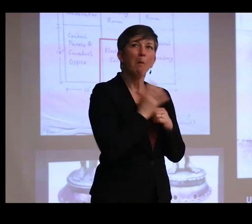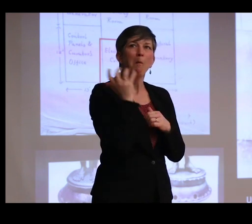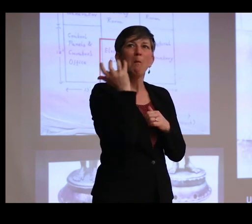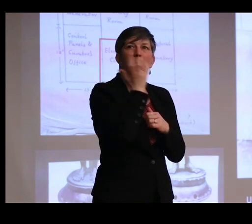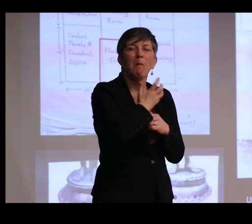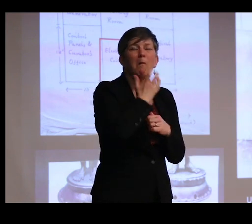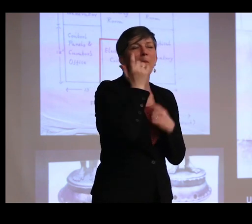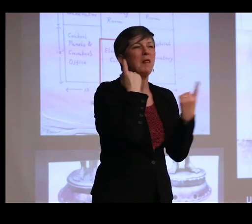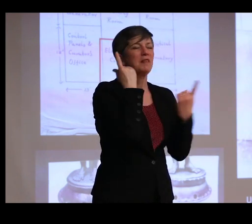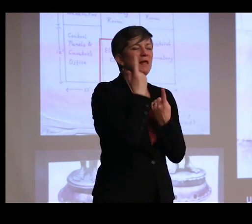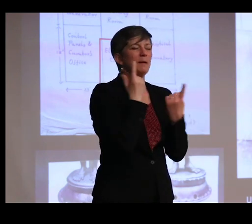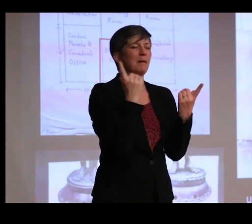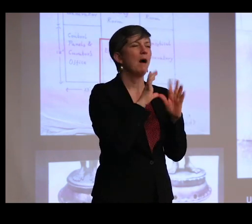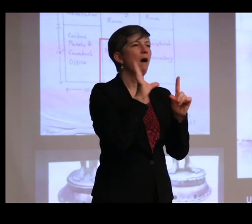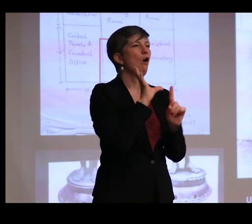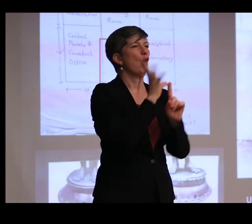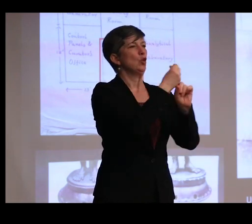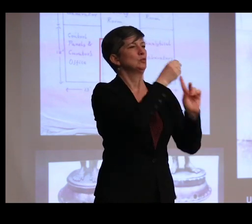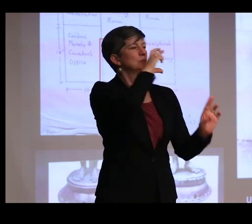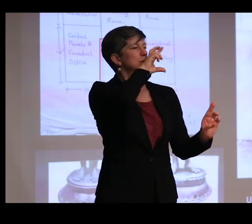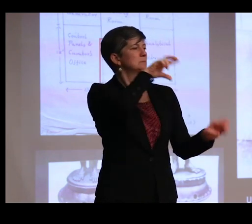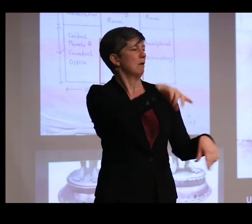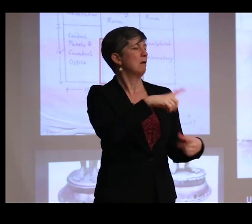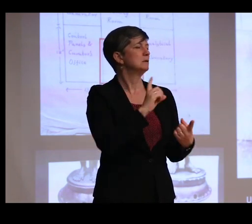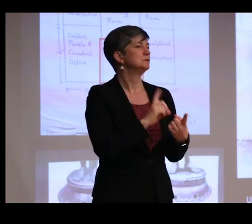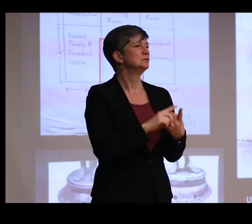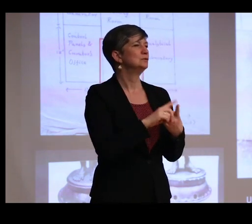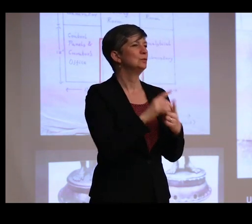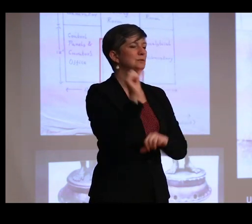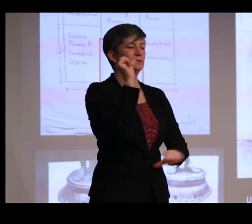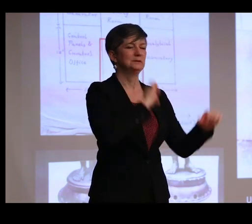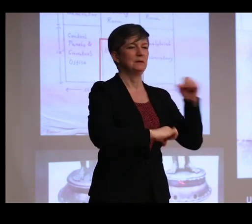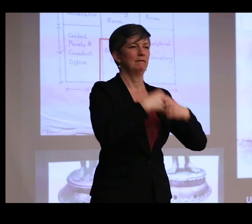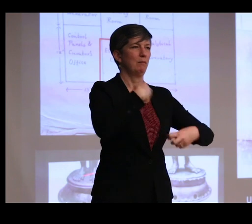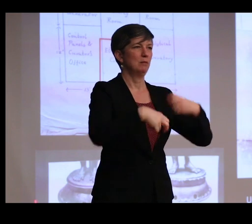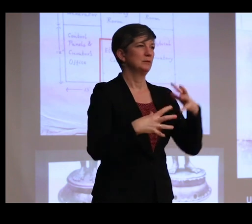to think about a kind of cultural response to a scientific problem.